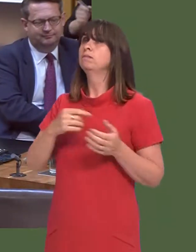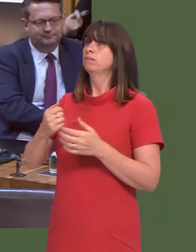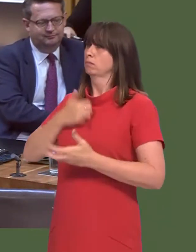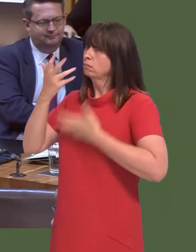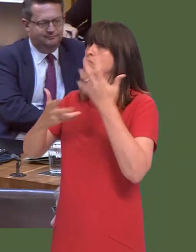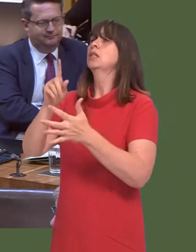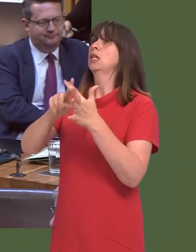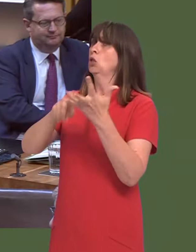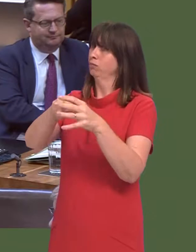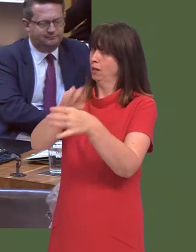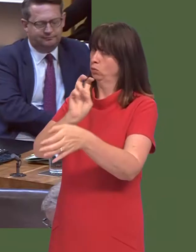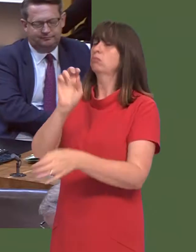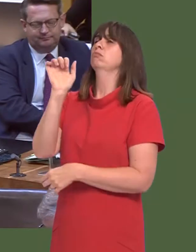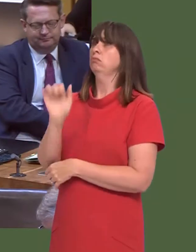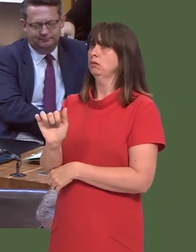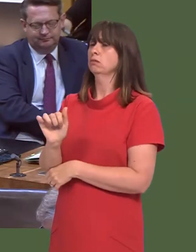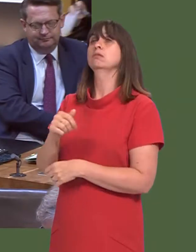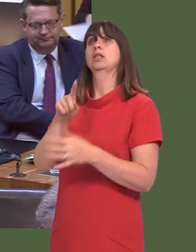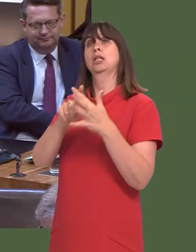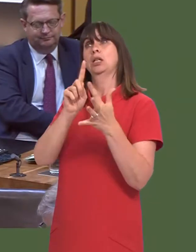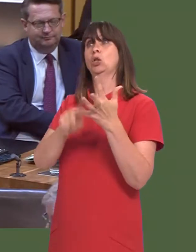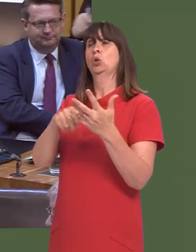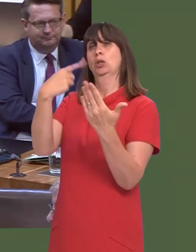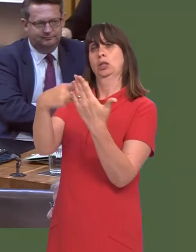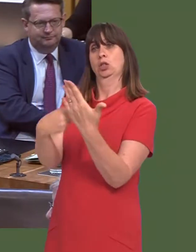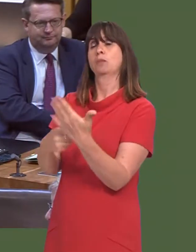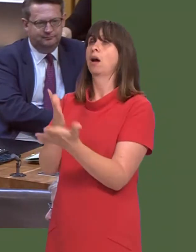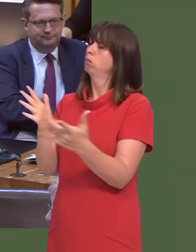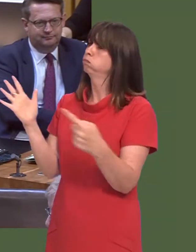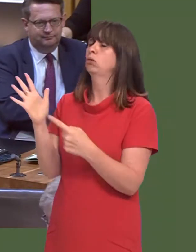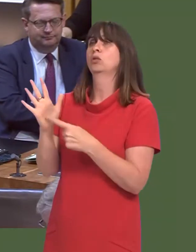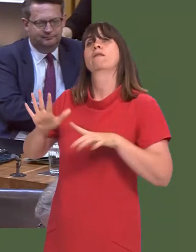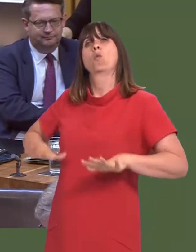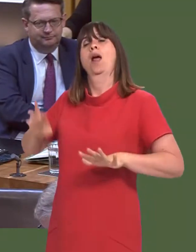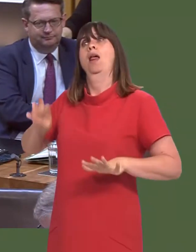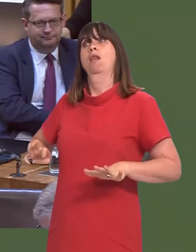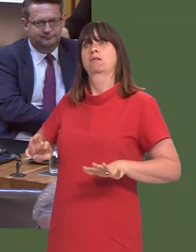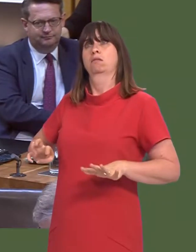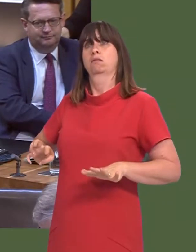is very clear publicly that, whilst we are leaving the EU, the terms upon which we leave the EU are hugely important.